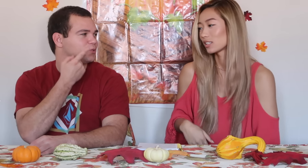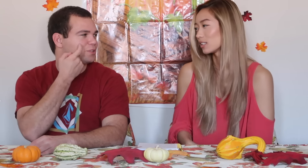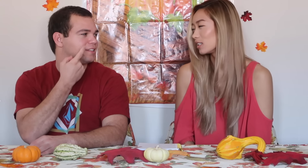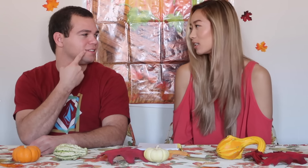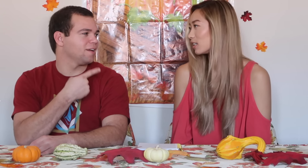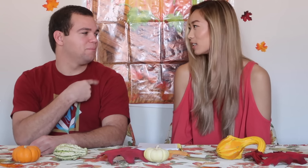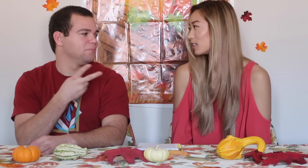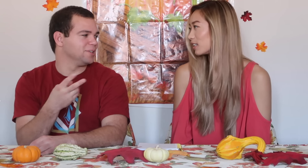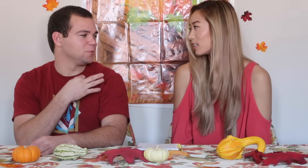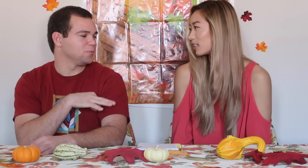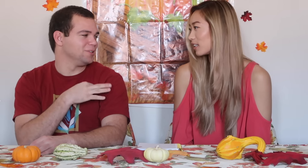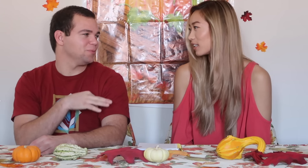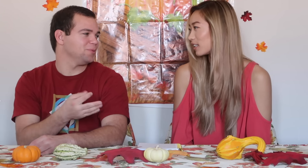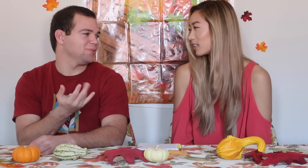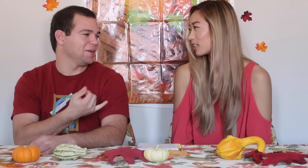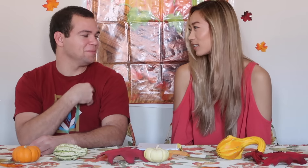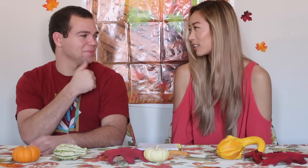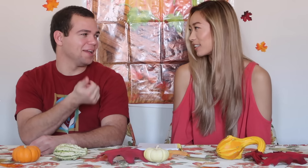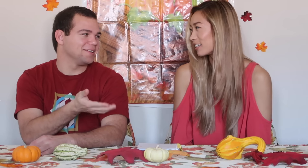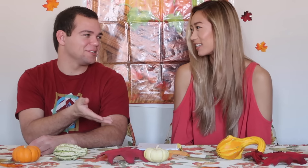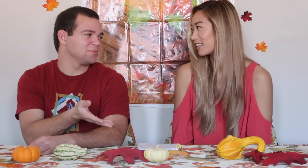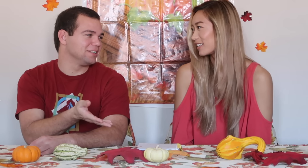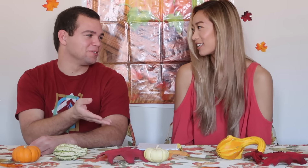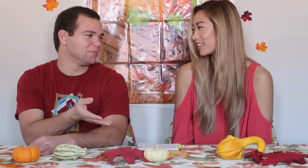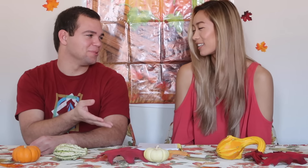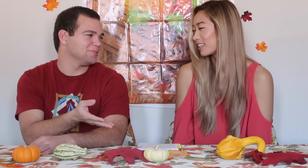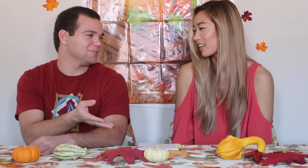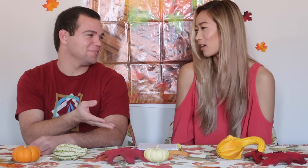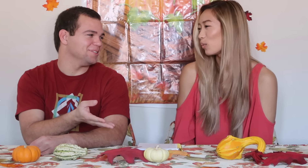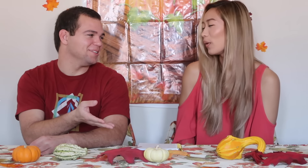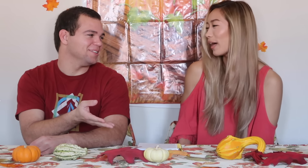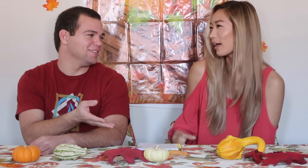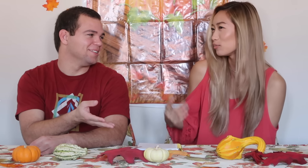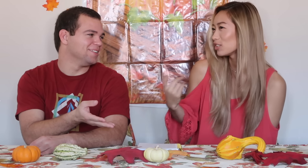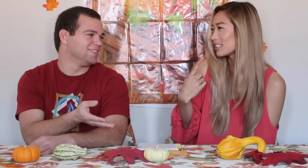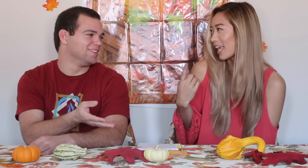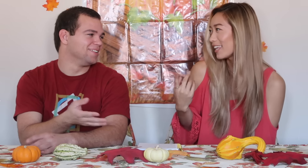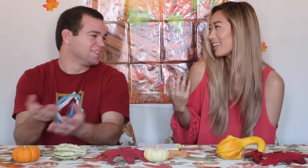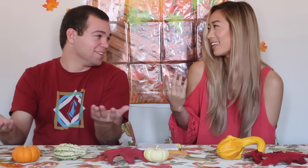...You just said I'm very credible. Now I'm not? Well I'm just saying